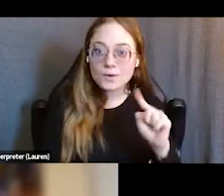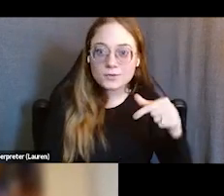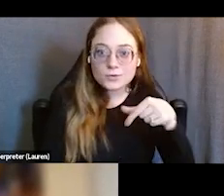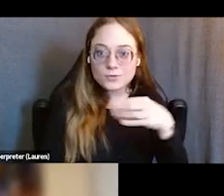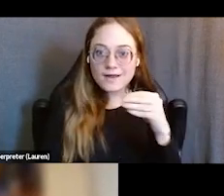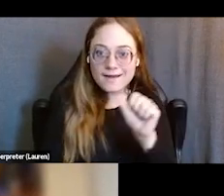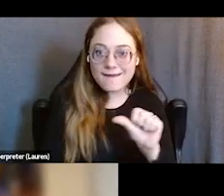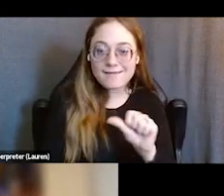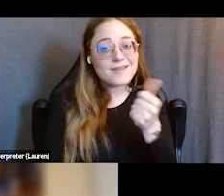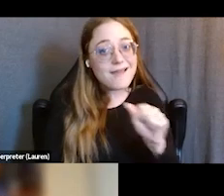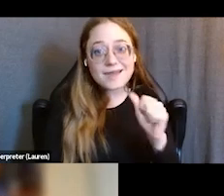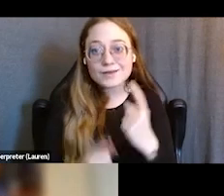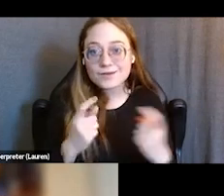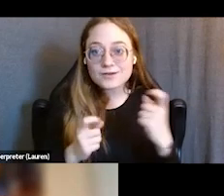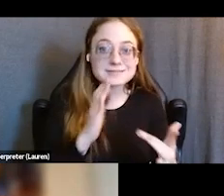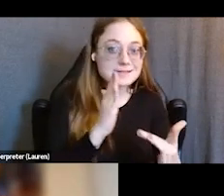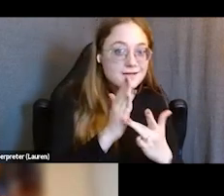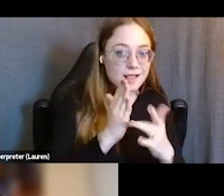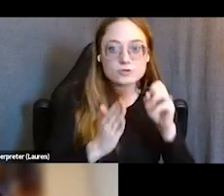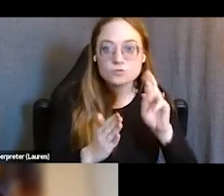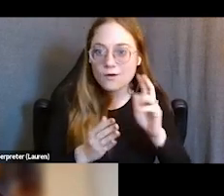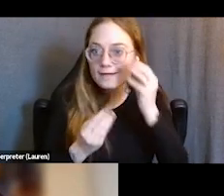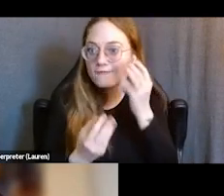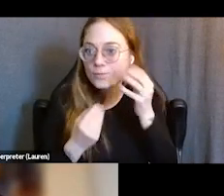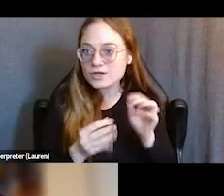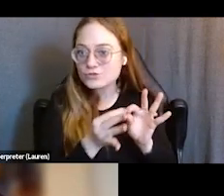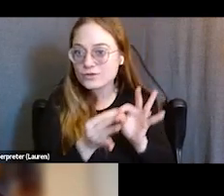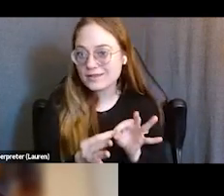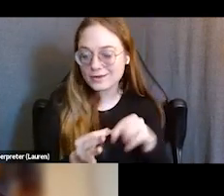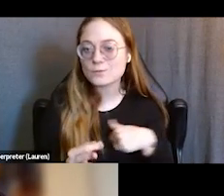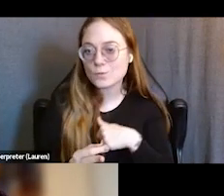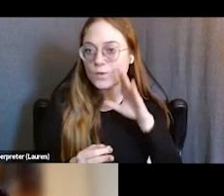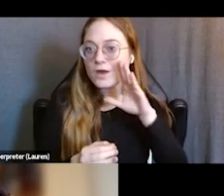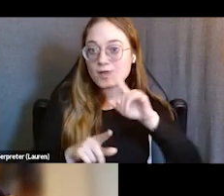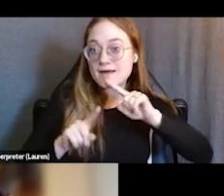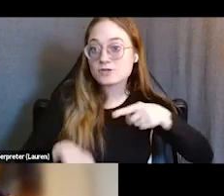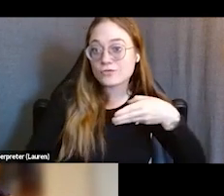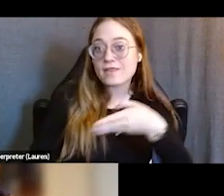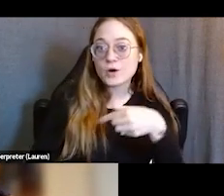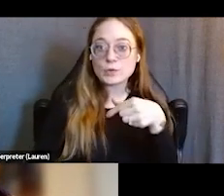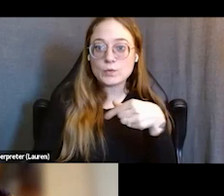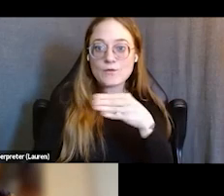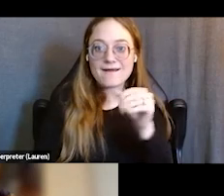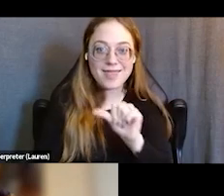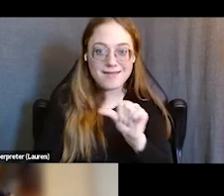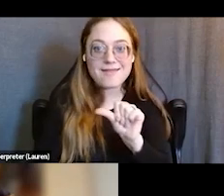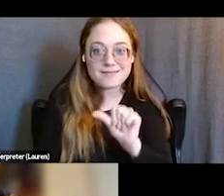whether they're technology or substantive and we'll address those as we can. So for this session, the first speaker